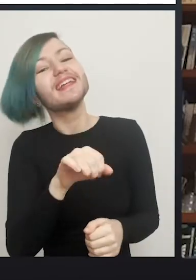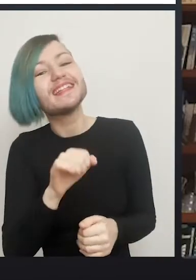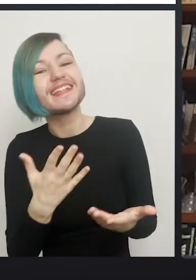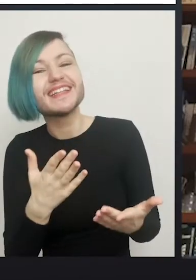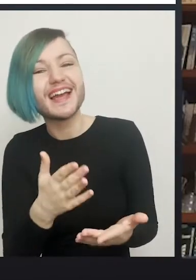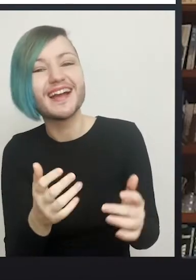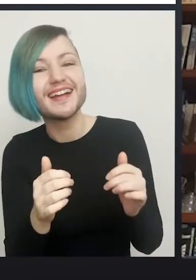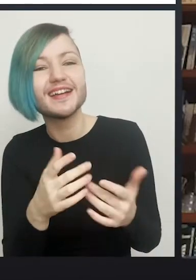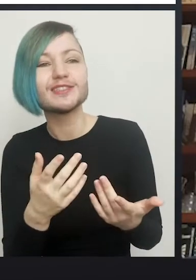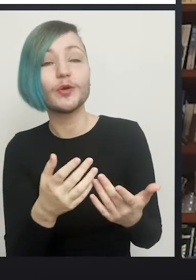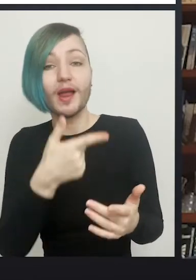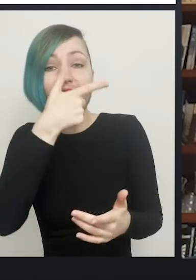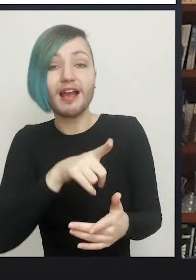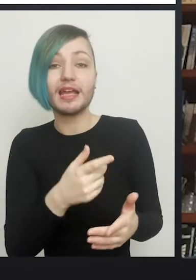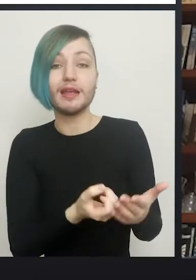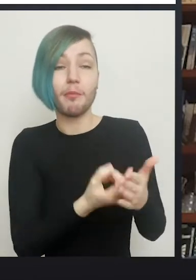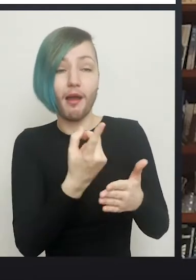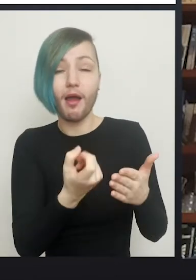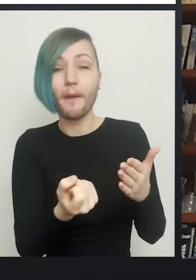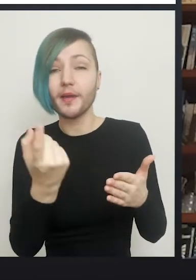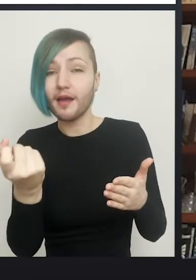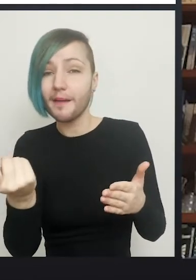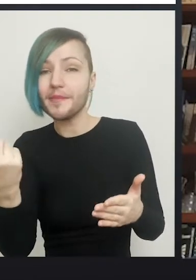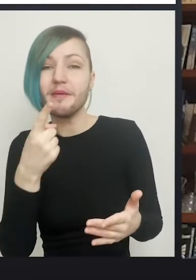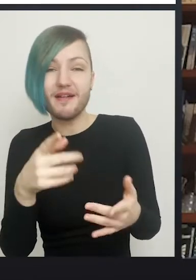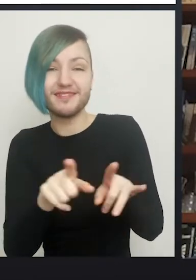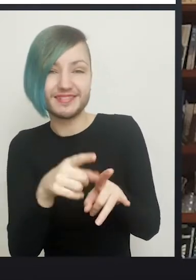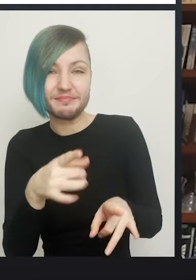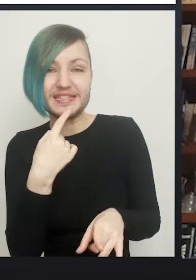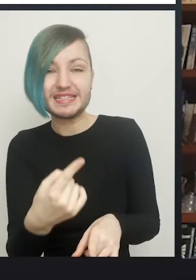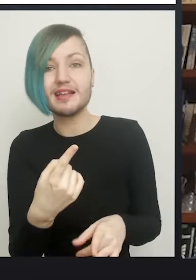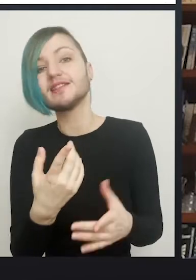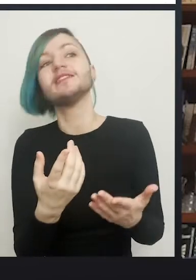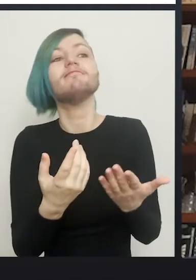infrequent, but then of course it means, like you said, you're having to adjust